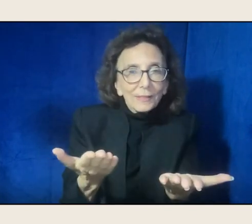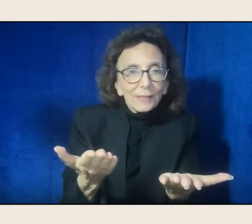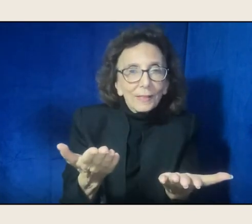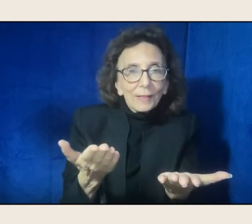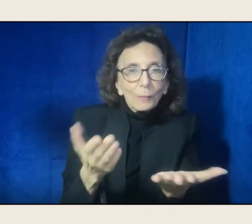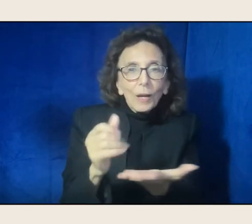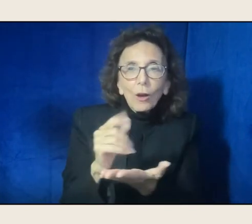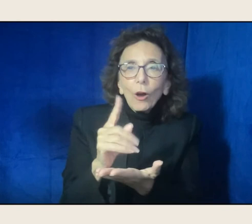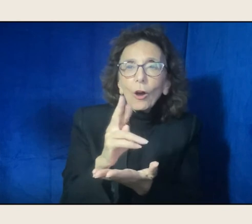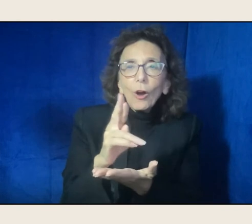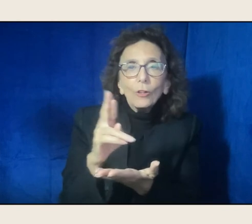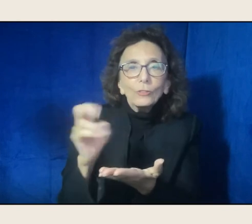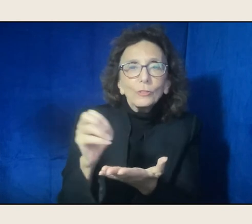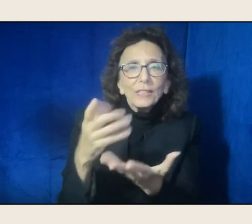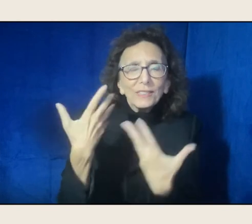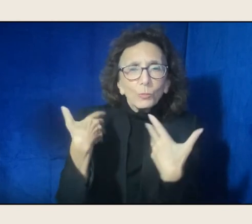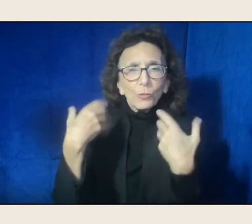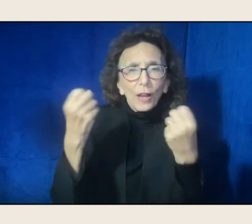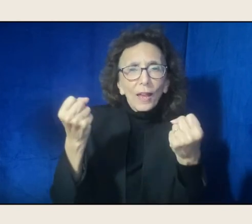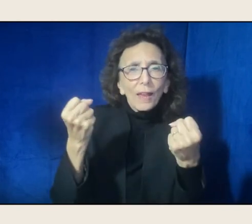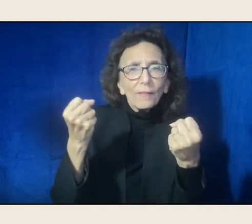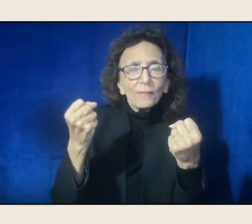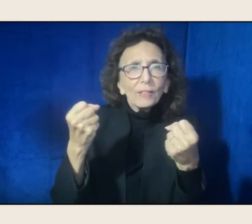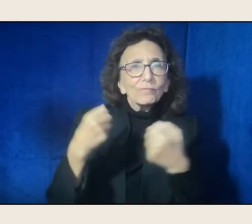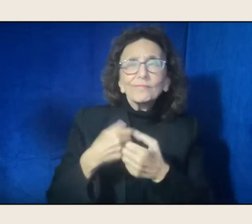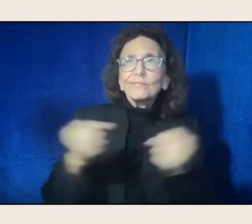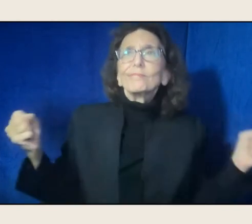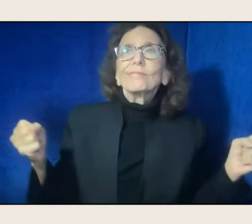as to her identity, as to her perceptions.